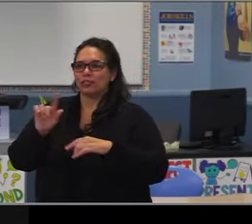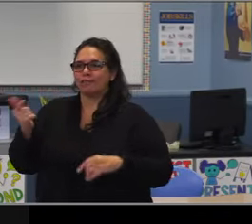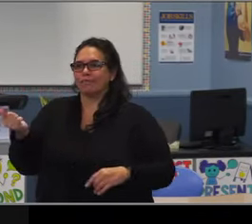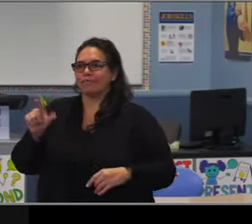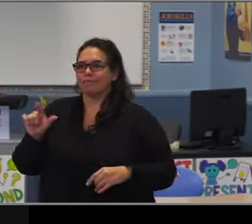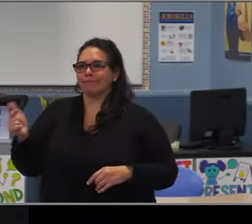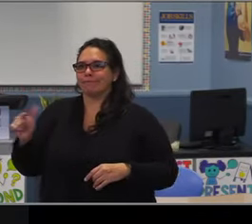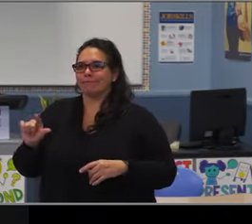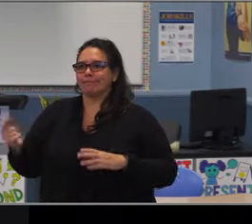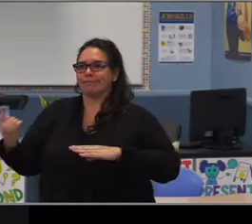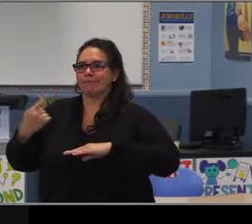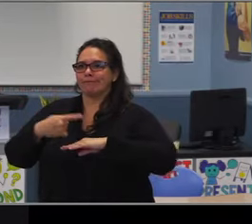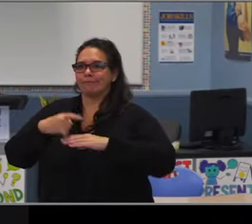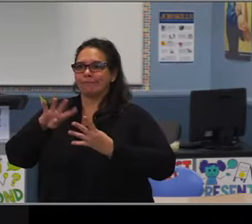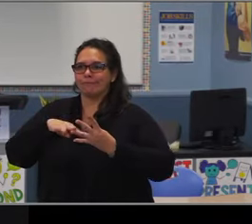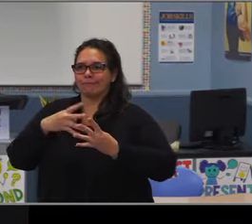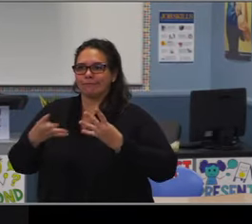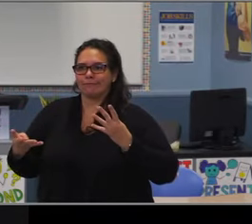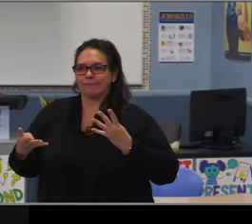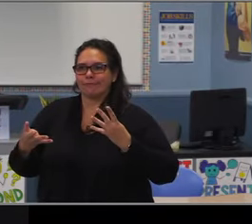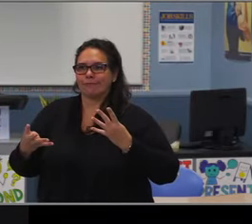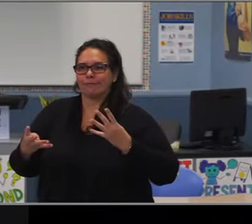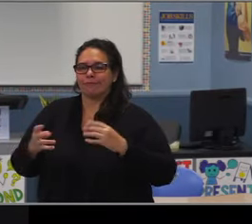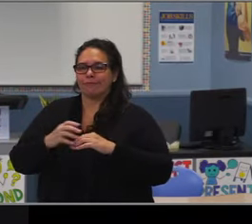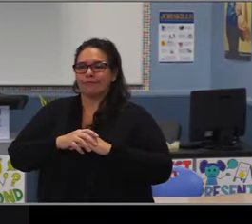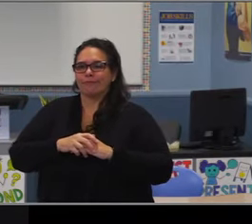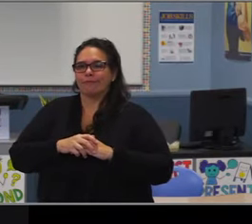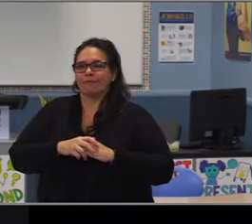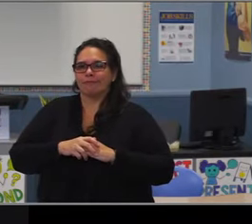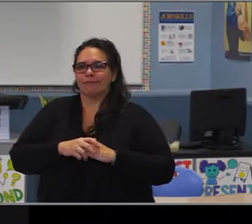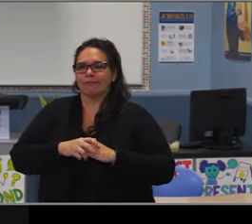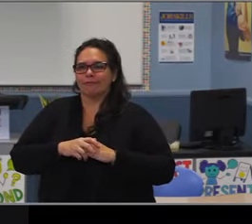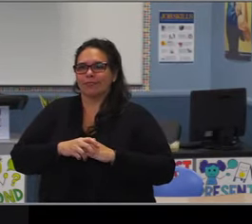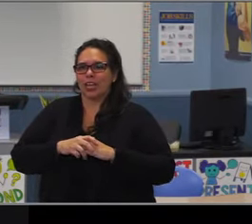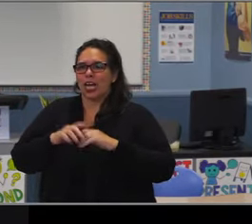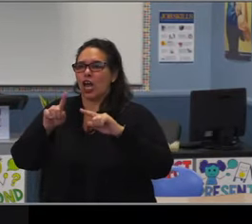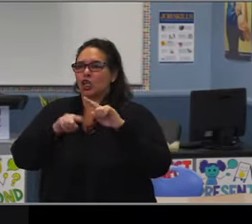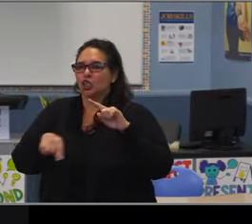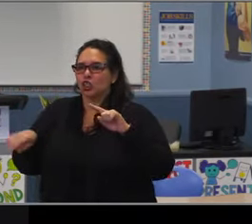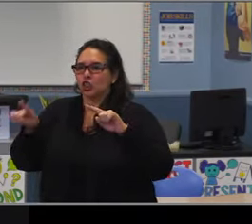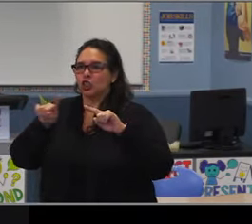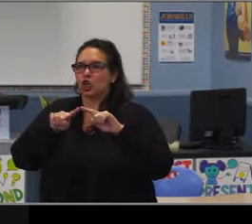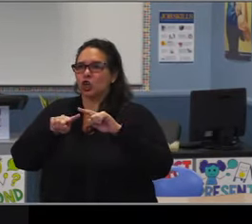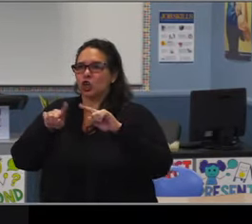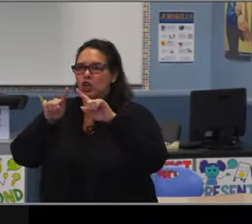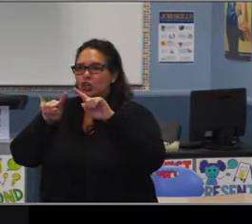So this was really an intent to give you a broad overview of our K-8 models prior to those recommended